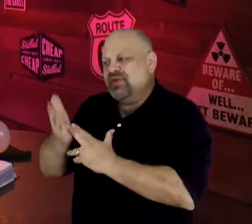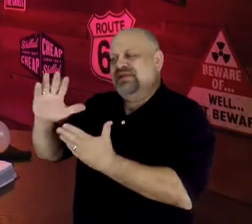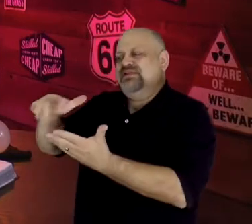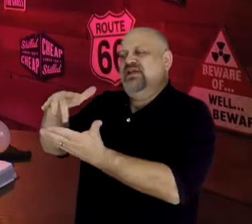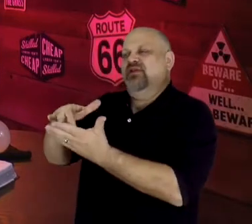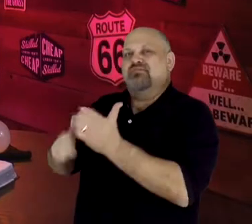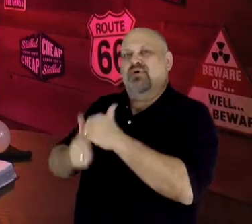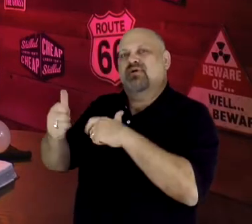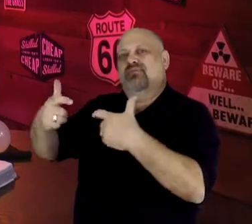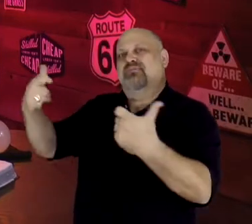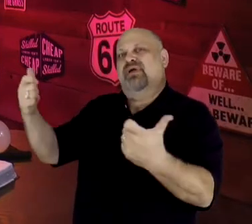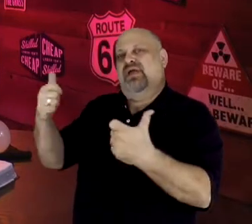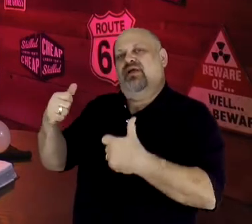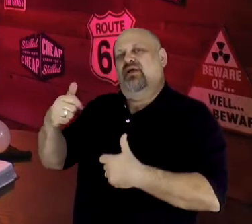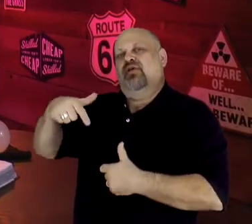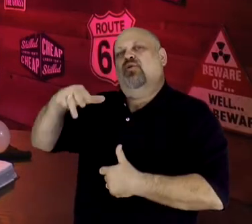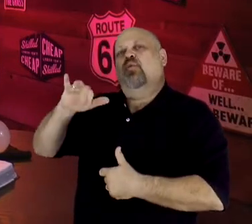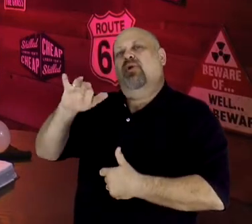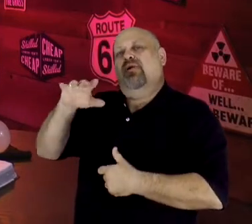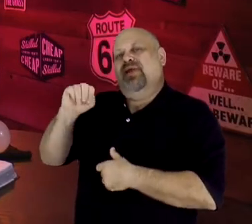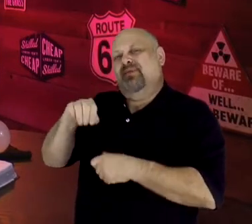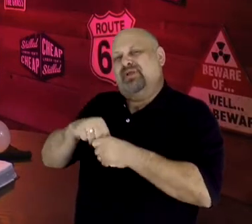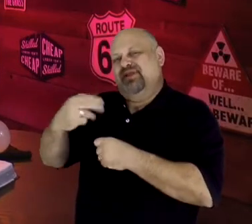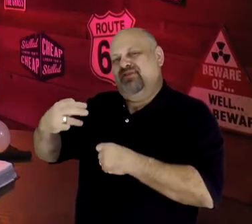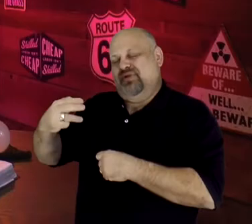In Exodus 14:21 & 22, we read: